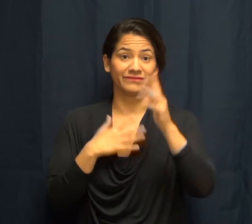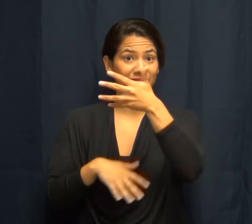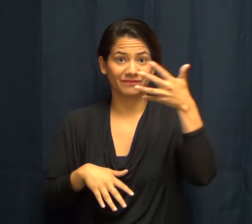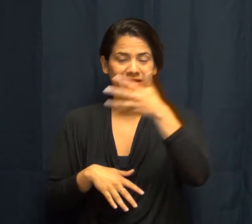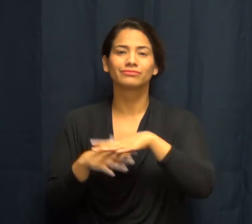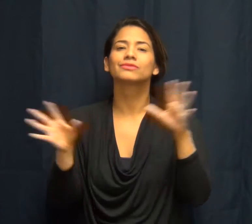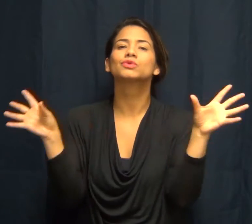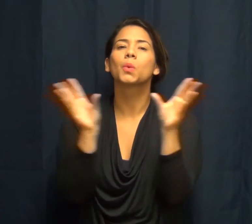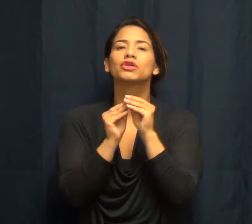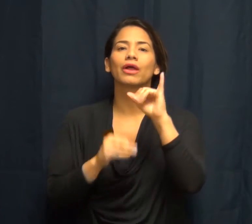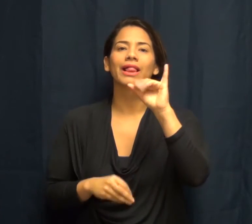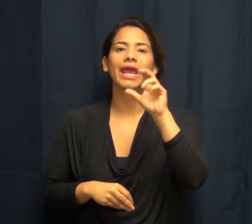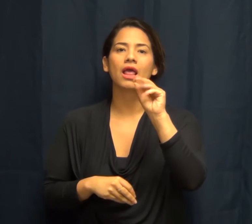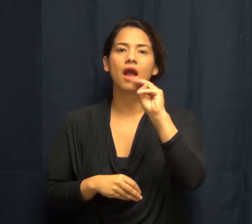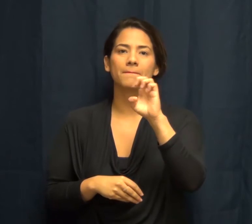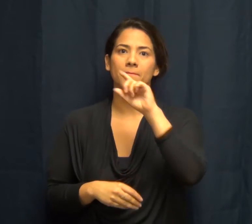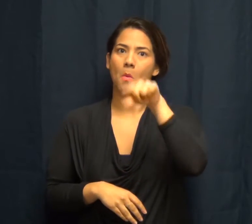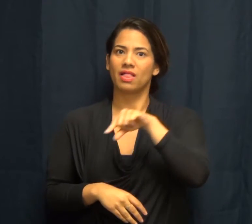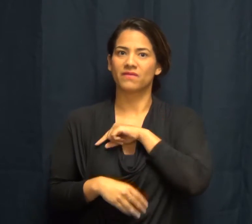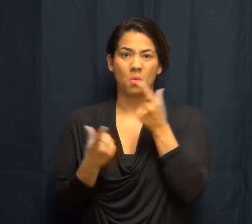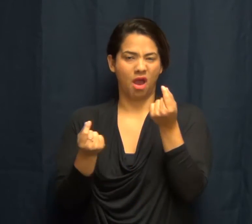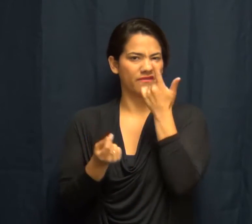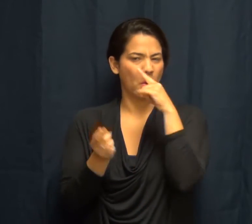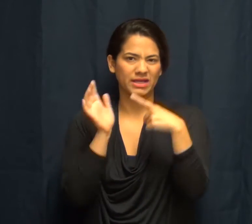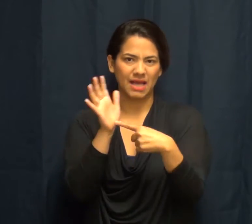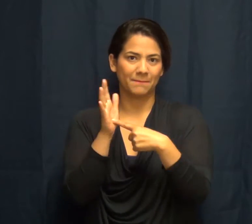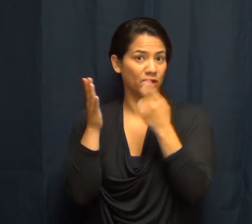5. Your income must match the household size and income limit chart: